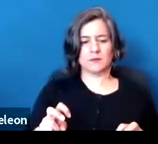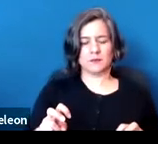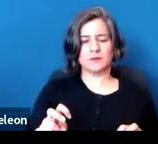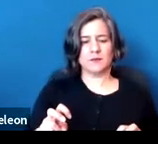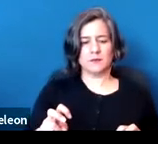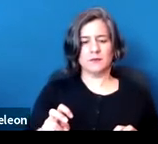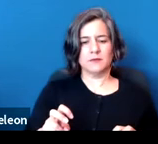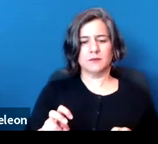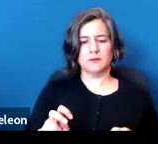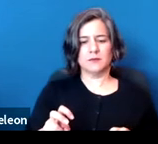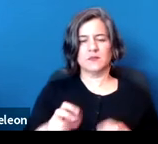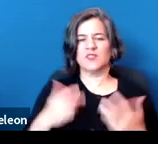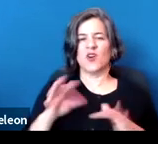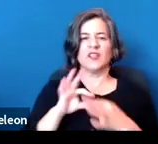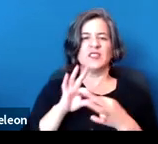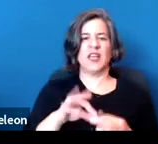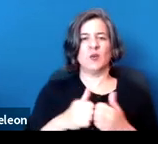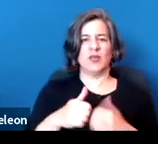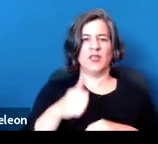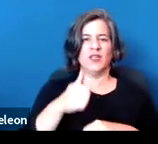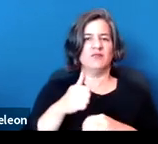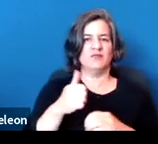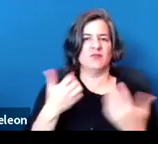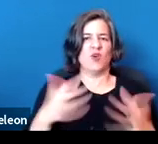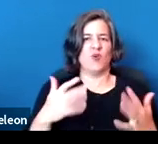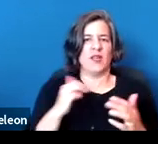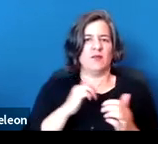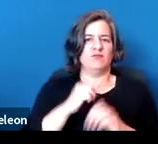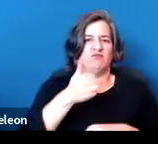in existing statues, obviously relevant for the pandemic,